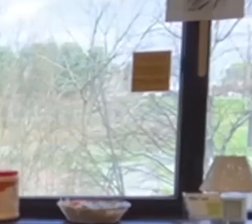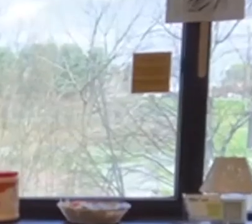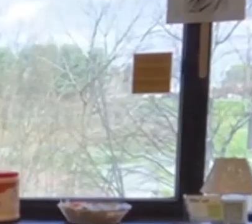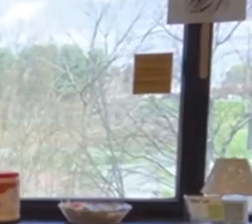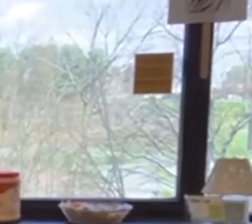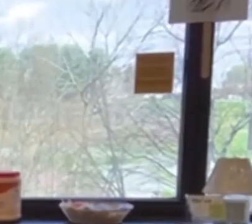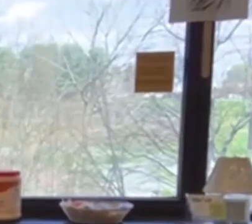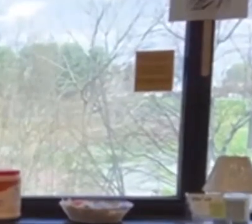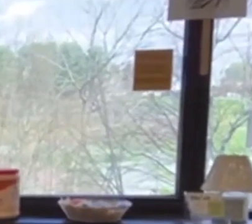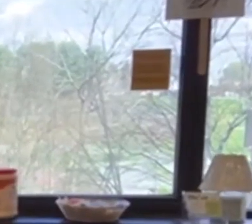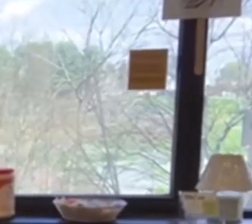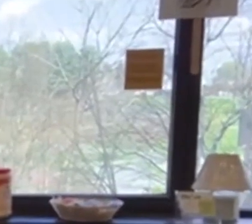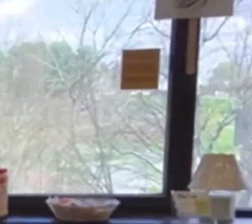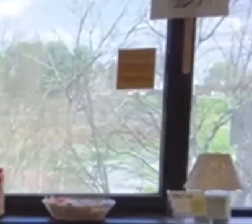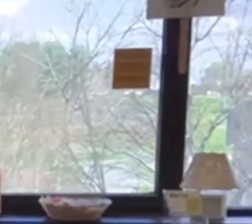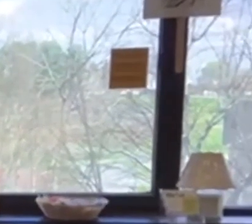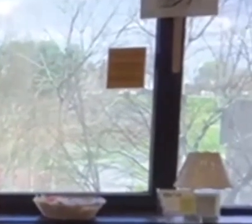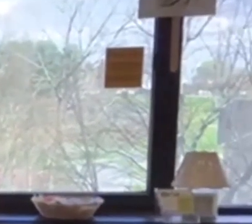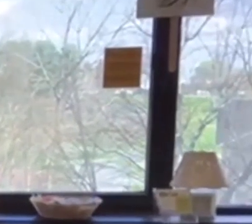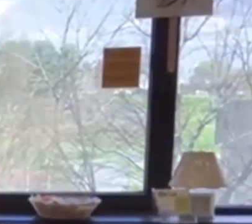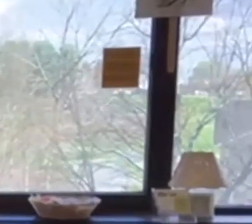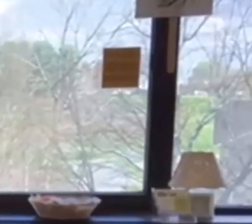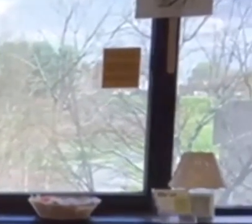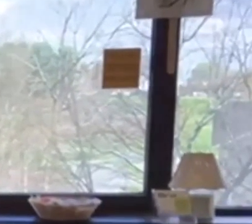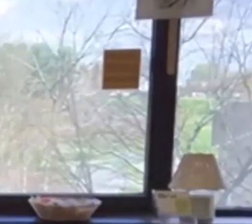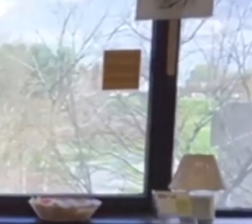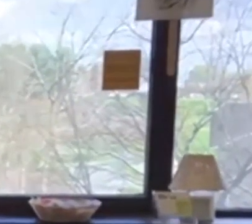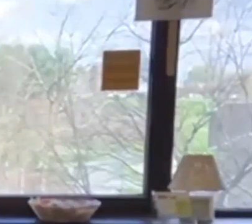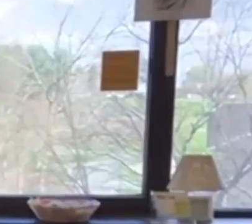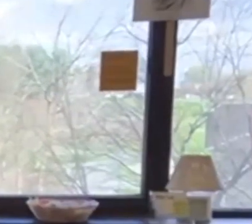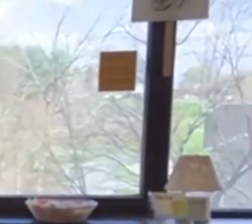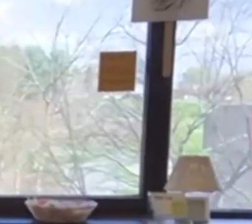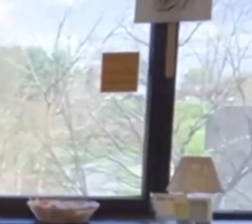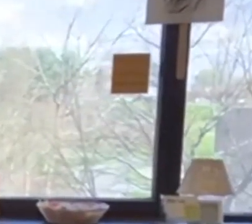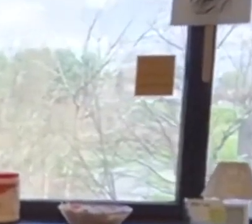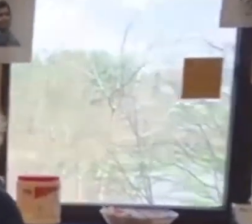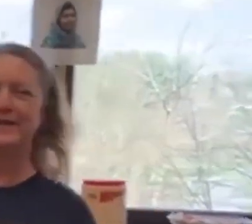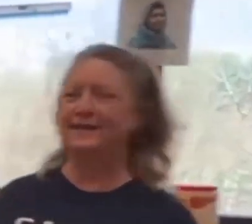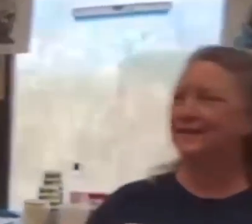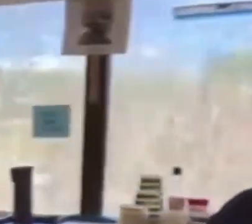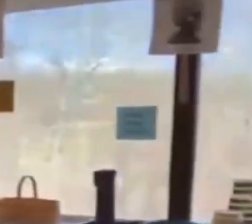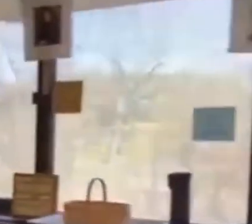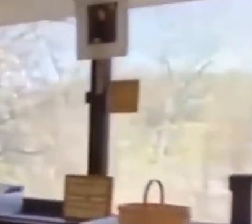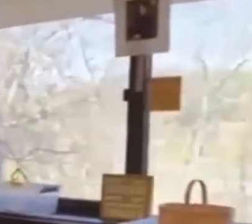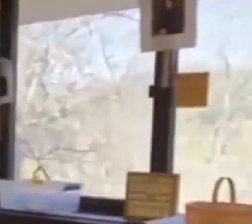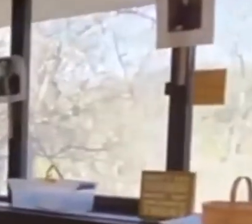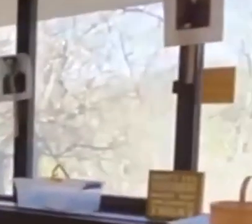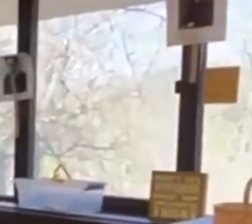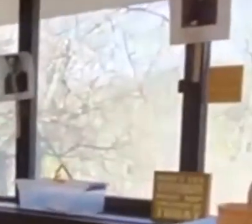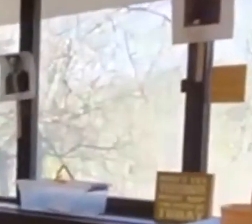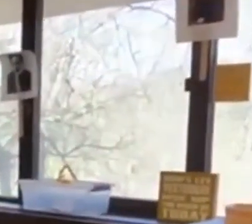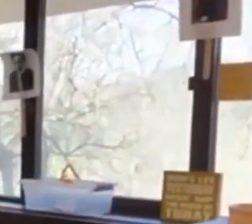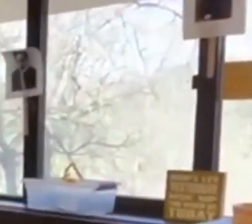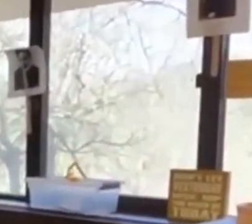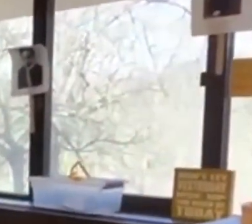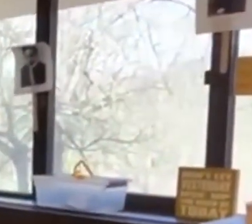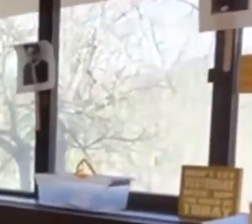Congratulations, graduating class of 2020, and class of 2021. Congratulations from New Directions